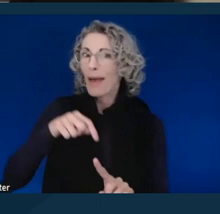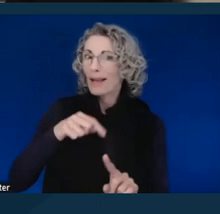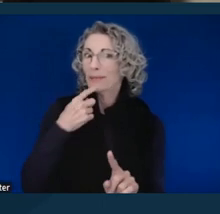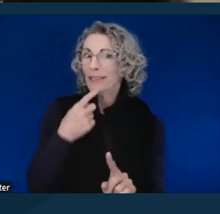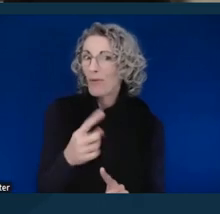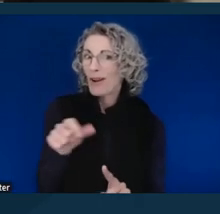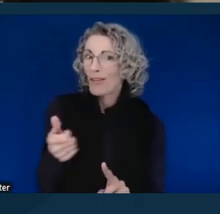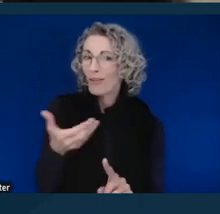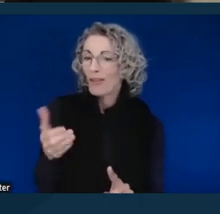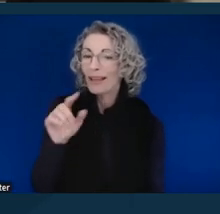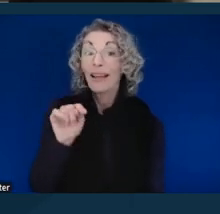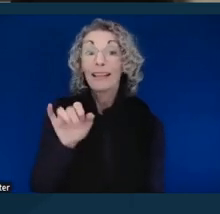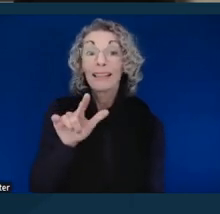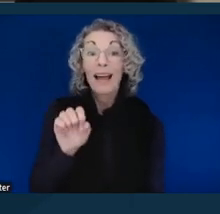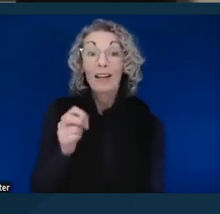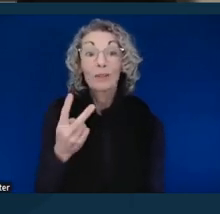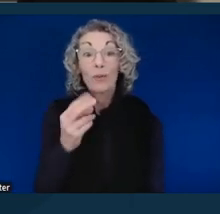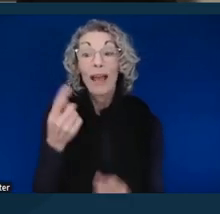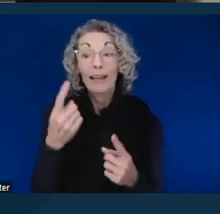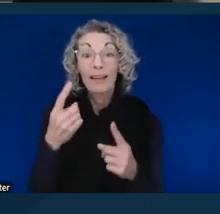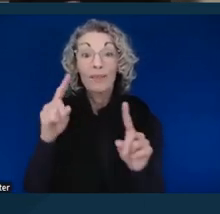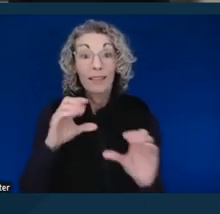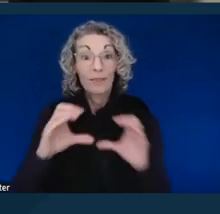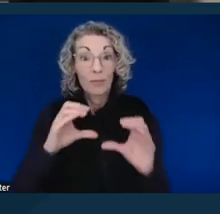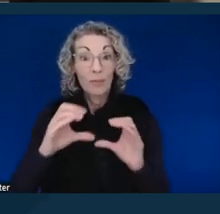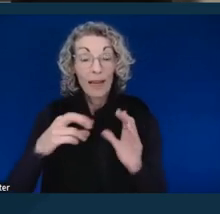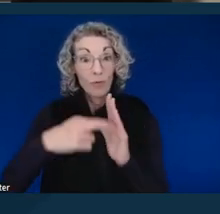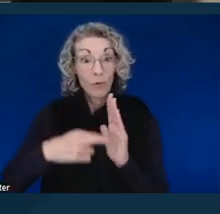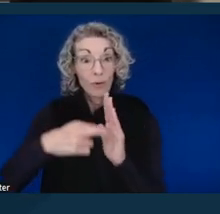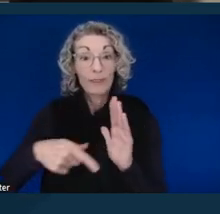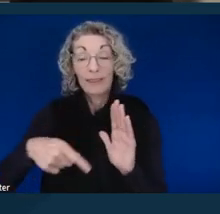and those effective communication regulations, we didn't cover this earlier,